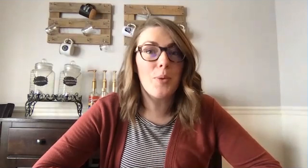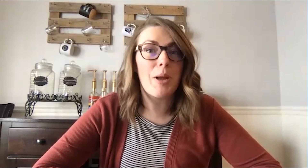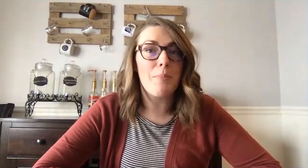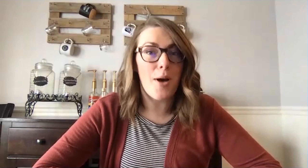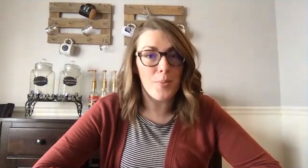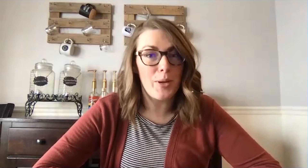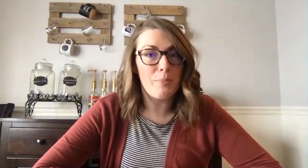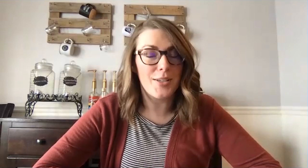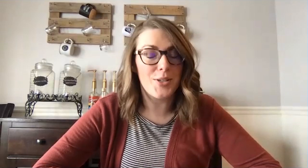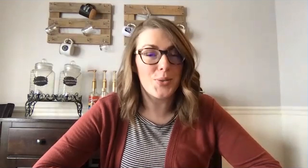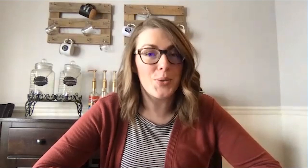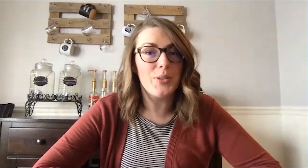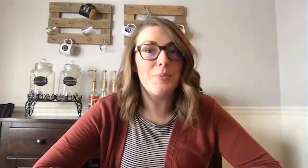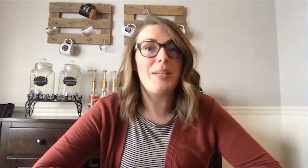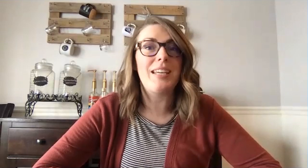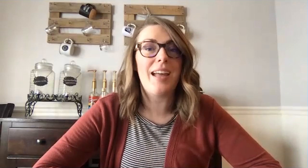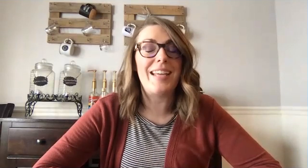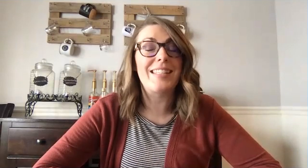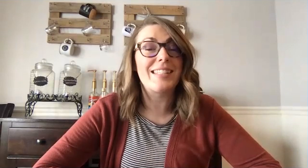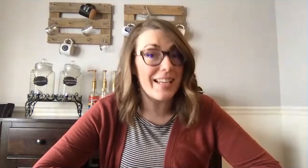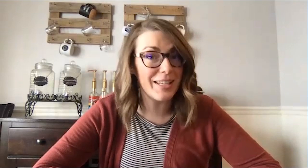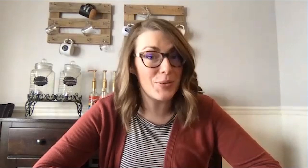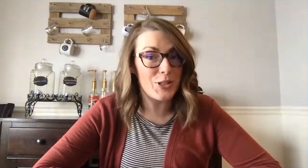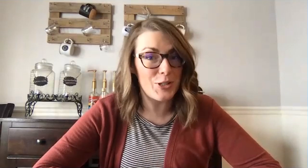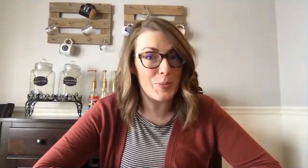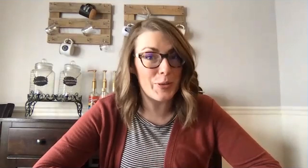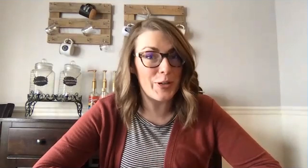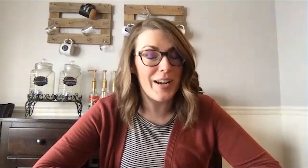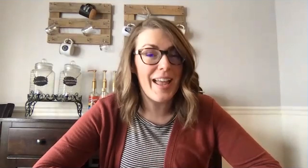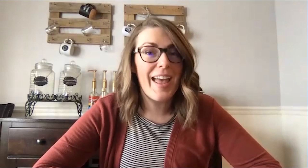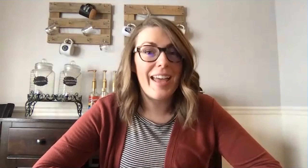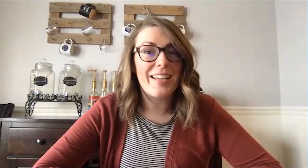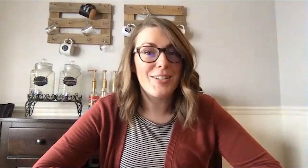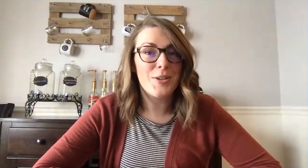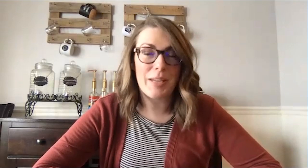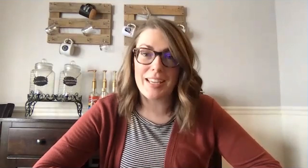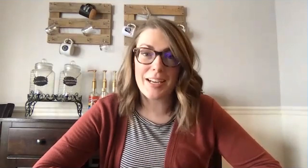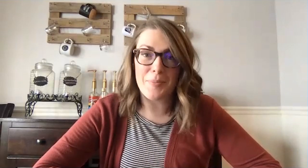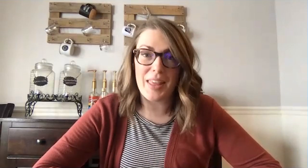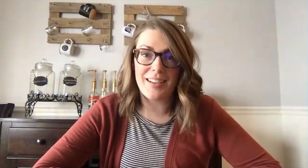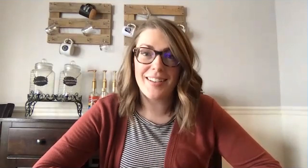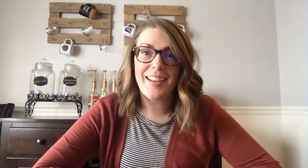my mom went back to school to be a sign language interpreter and i started picking it up then